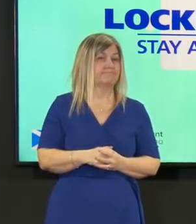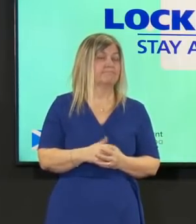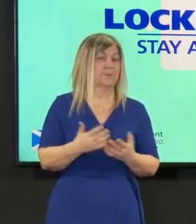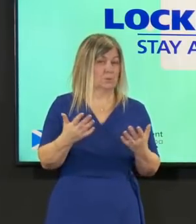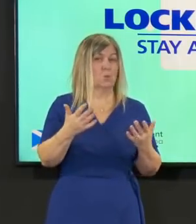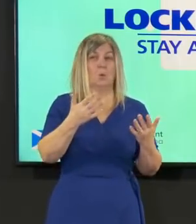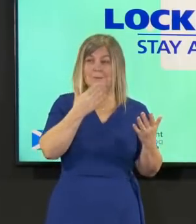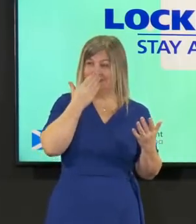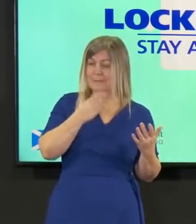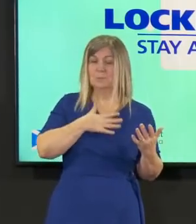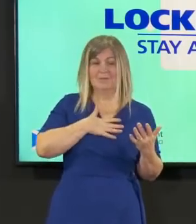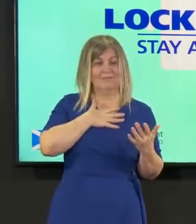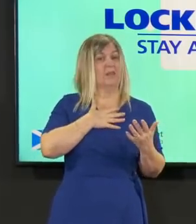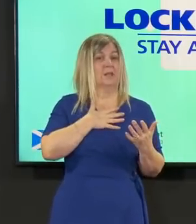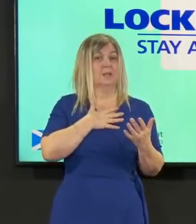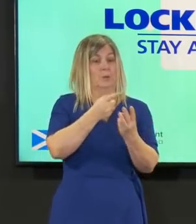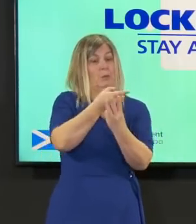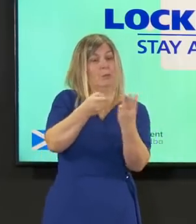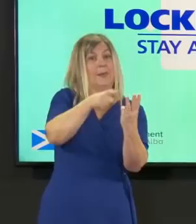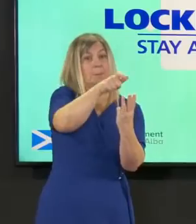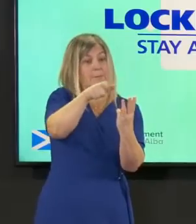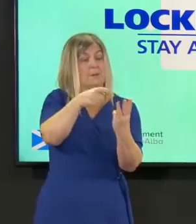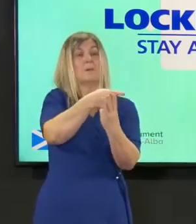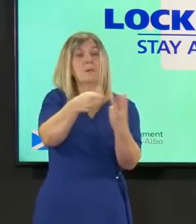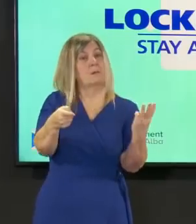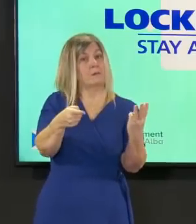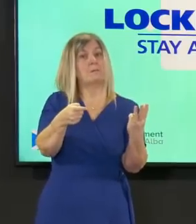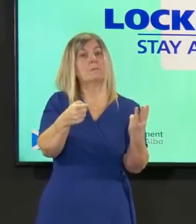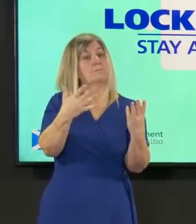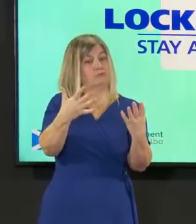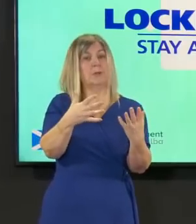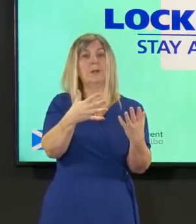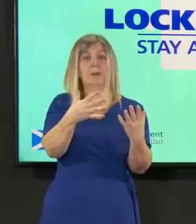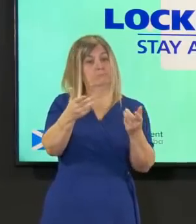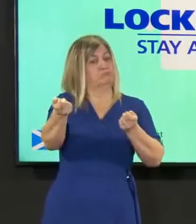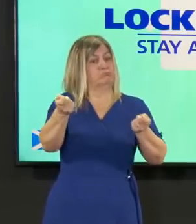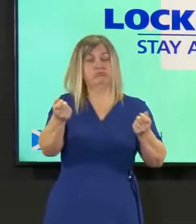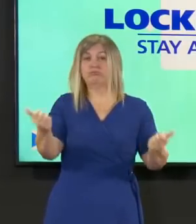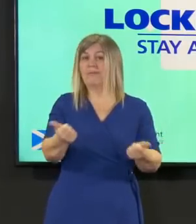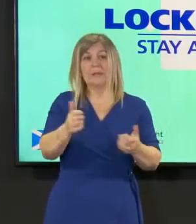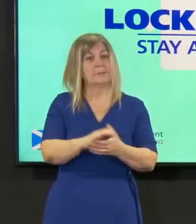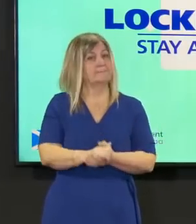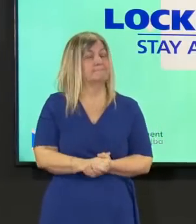and therefore there's nothing necessarily to say that it has an impact on the steps that the first